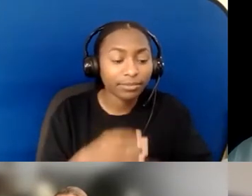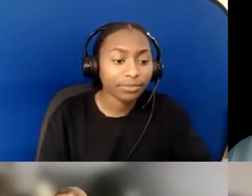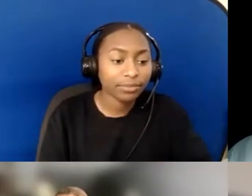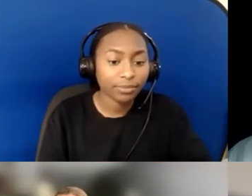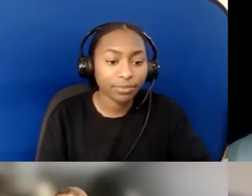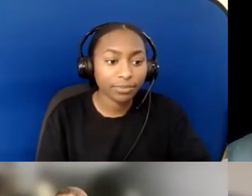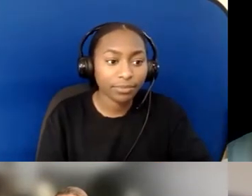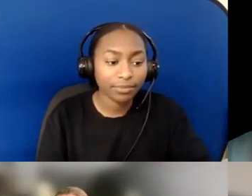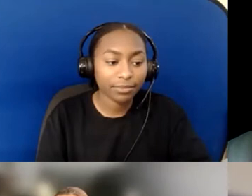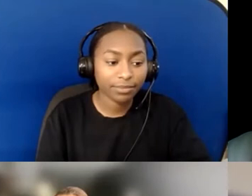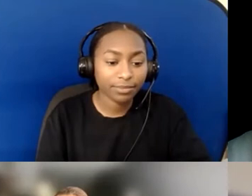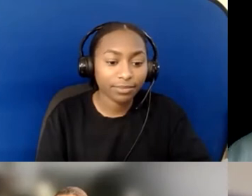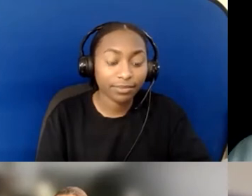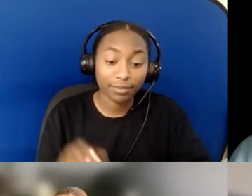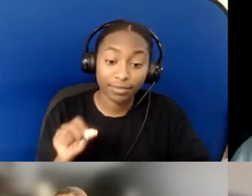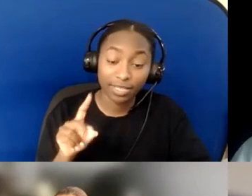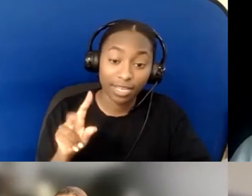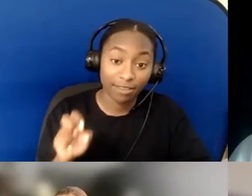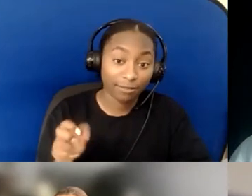Dave, we typically start with you, so I'm looking at you.